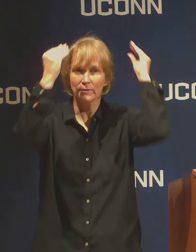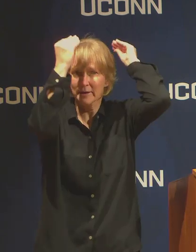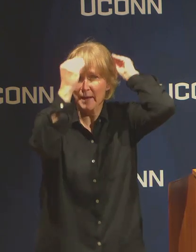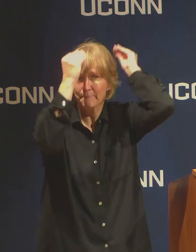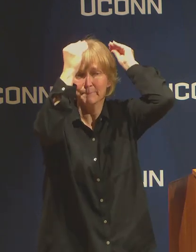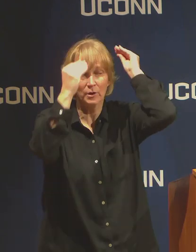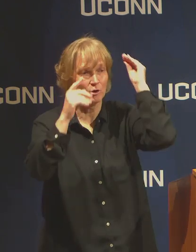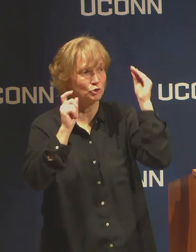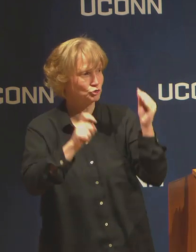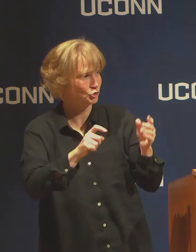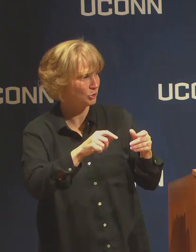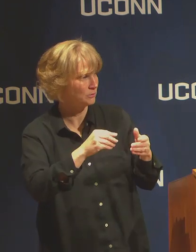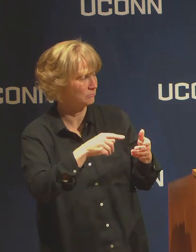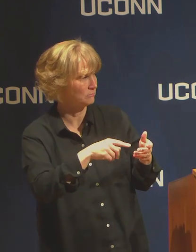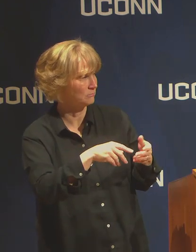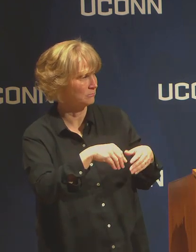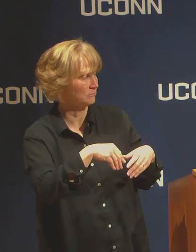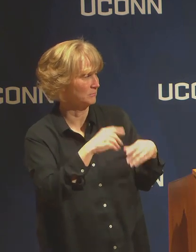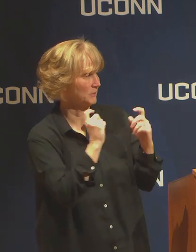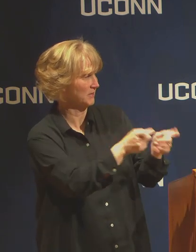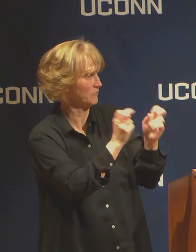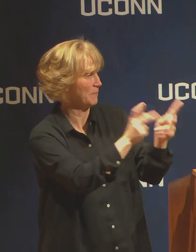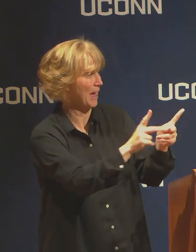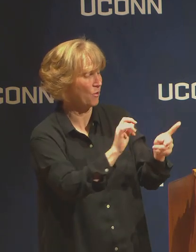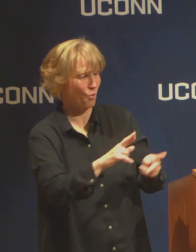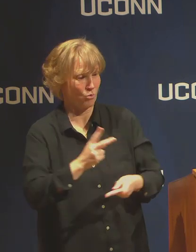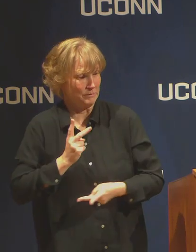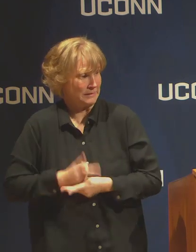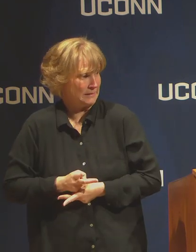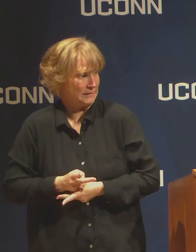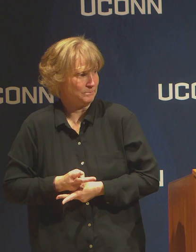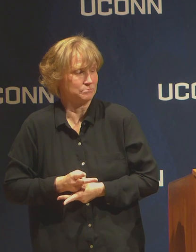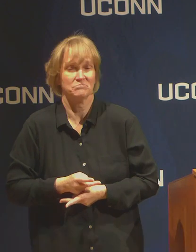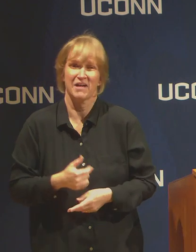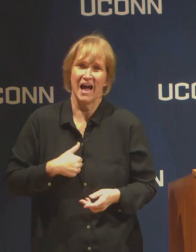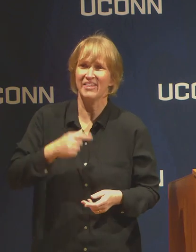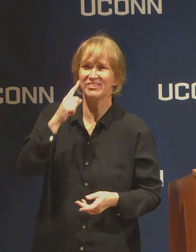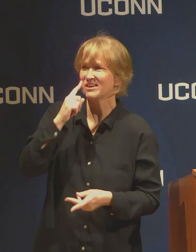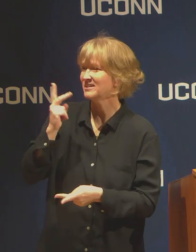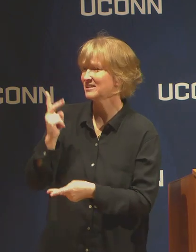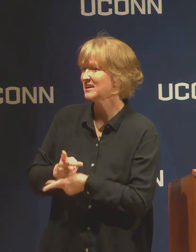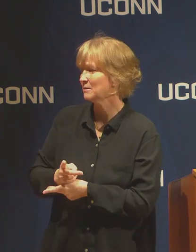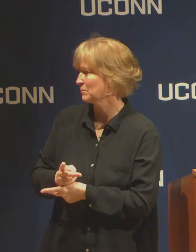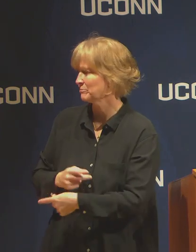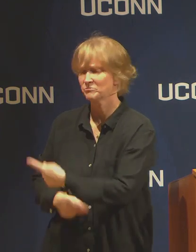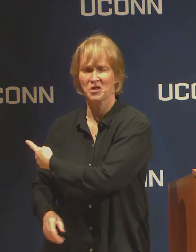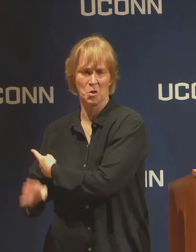I think hold on to it, right? We have our head